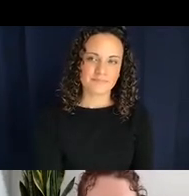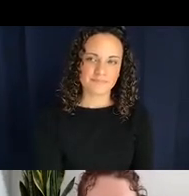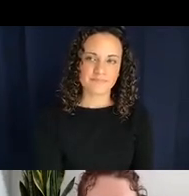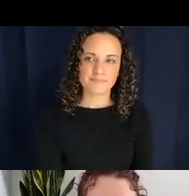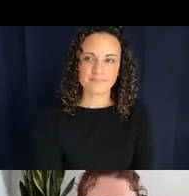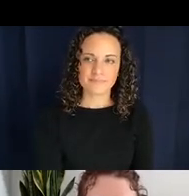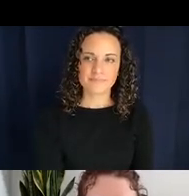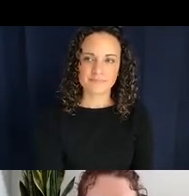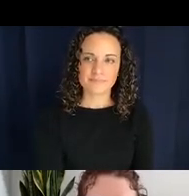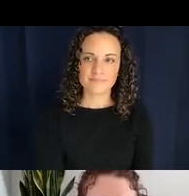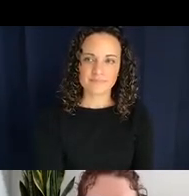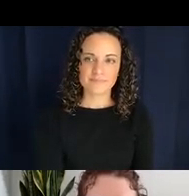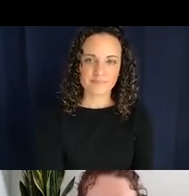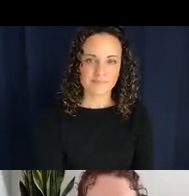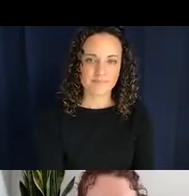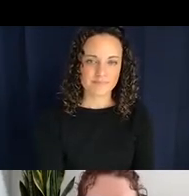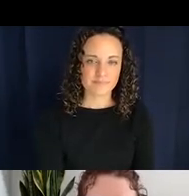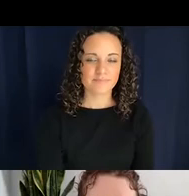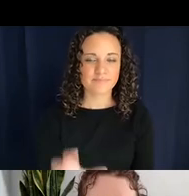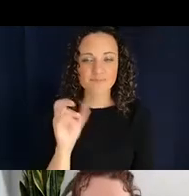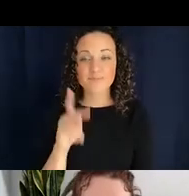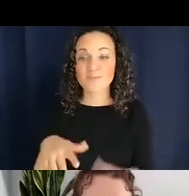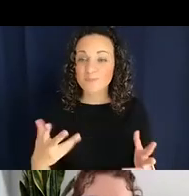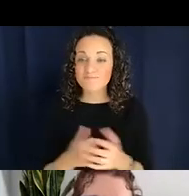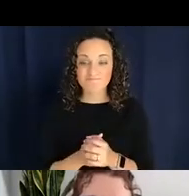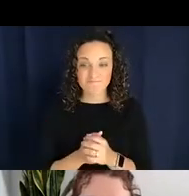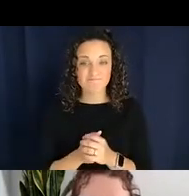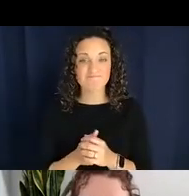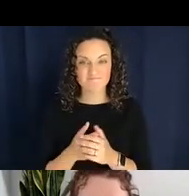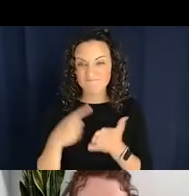Okay so we've talked about a lot of different things, but basically some criteria for these